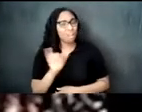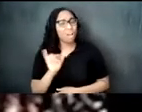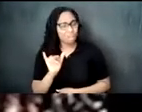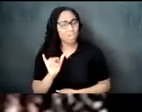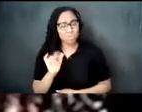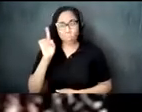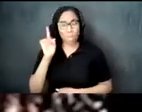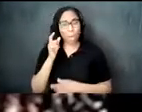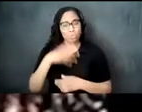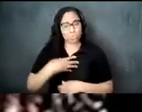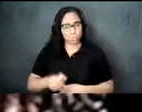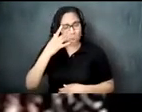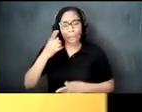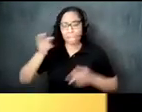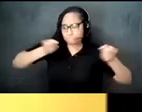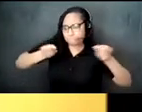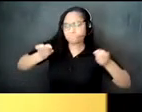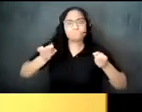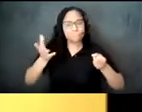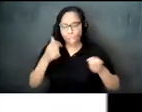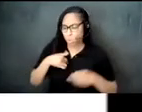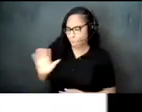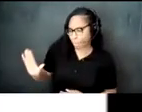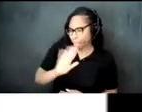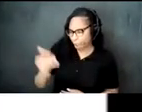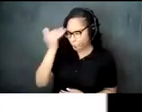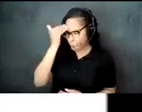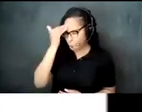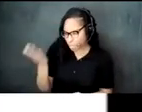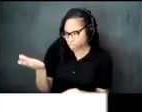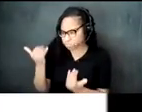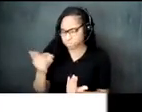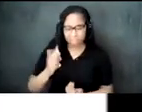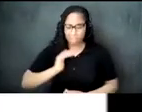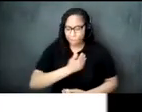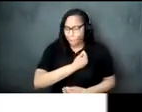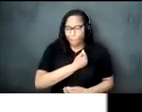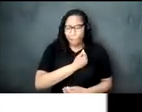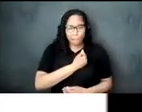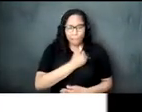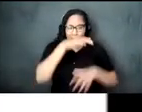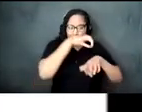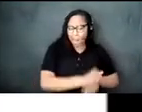knowledge especially when their own remedies were not working or european medicine was too expensive